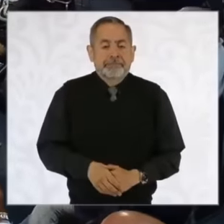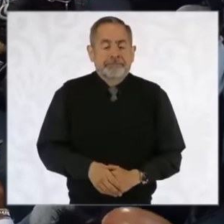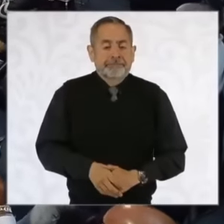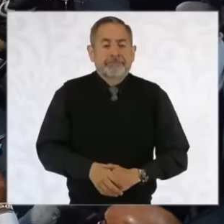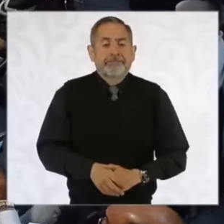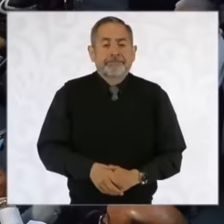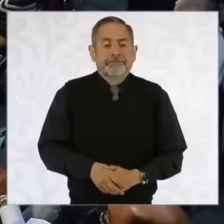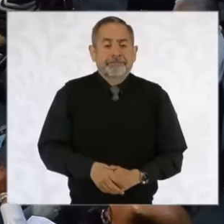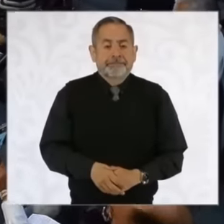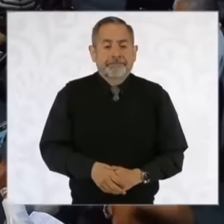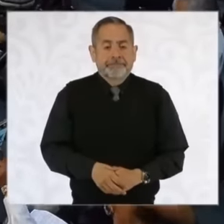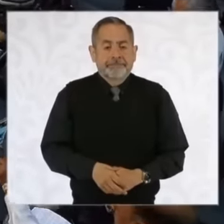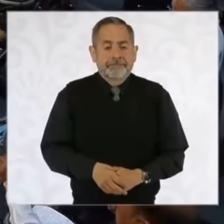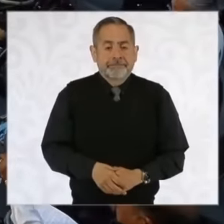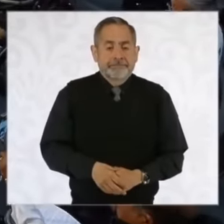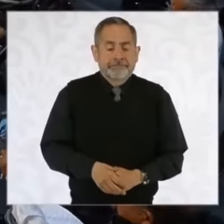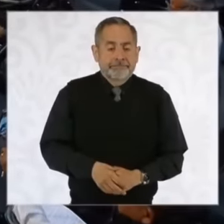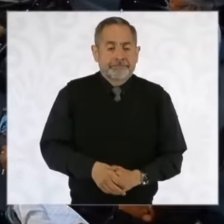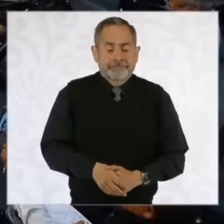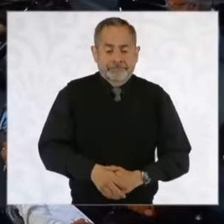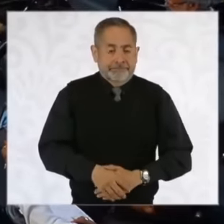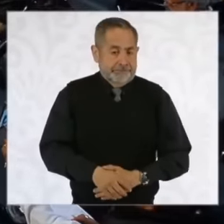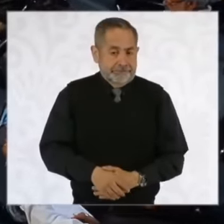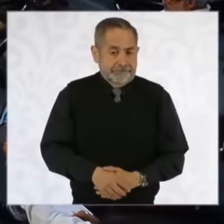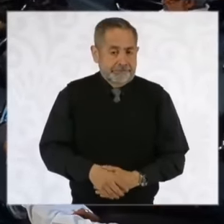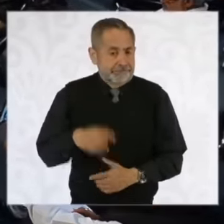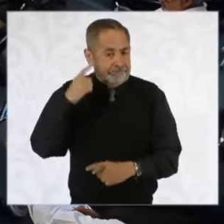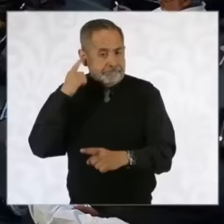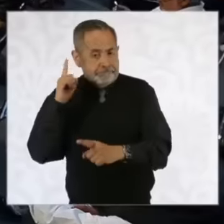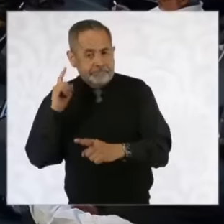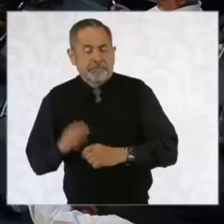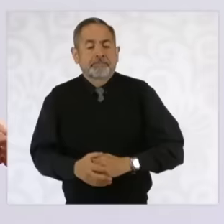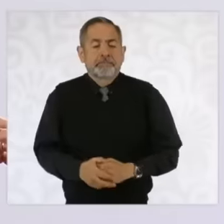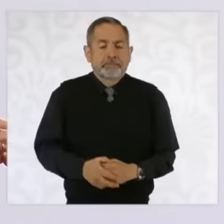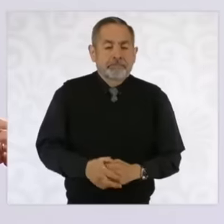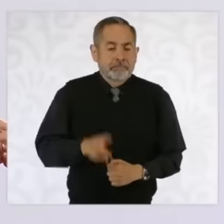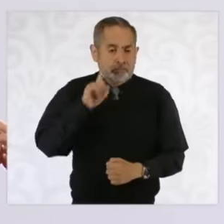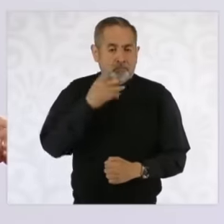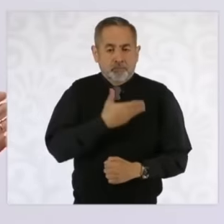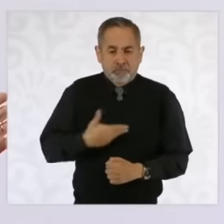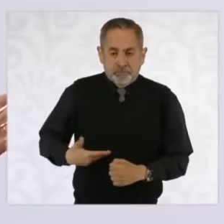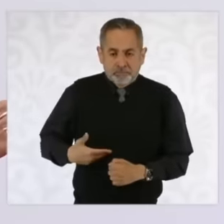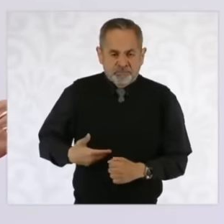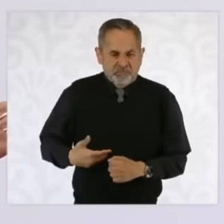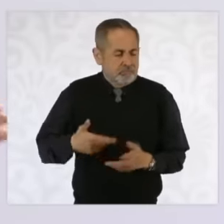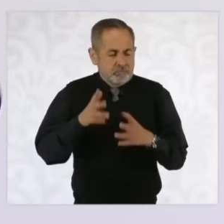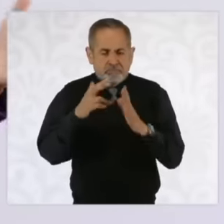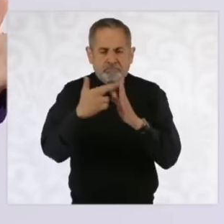surveillance over companies like and more than surveillance rules clear rules that help